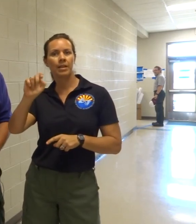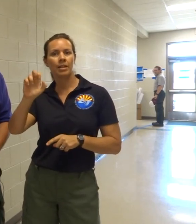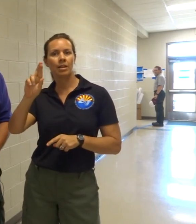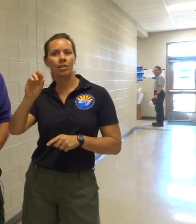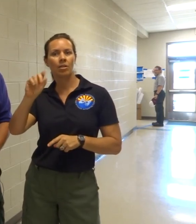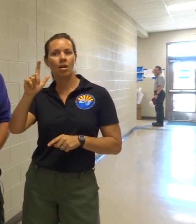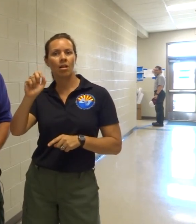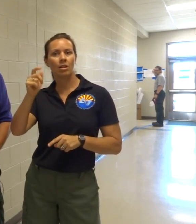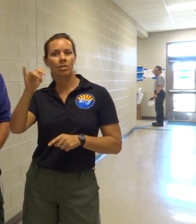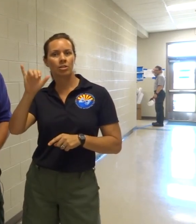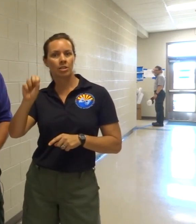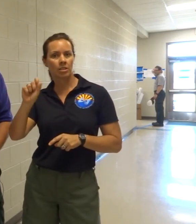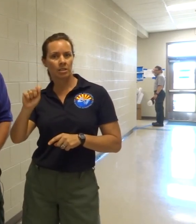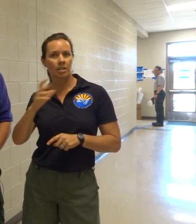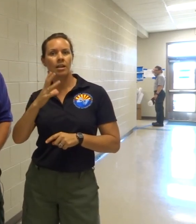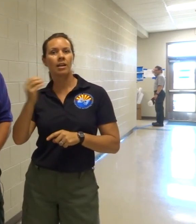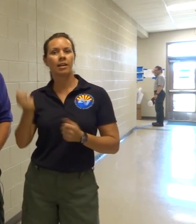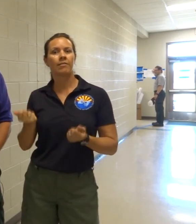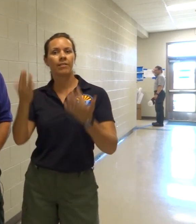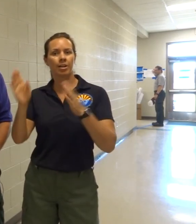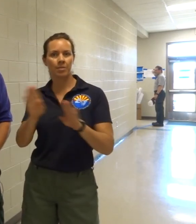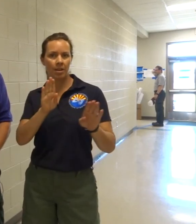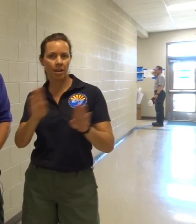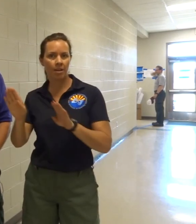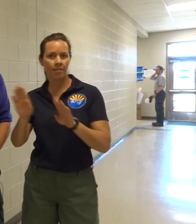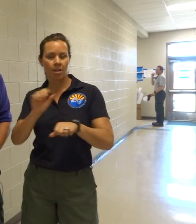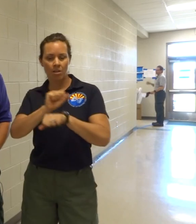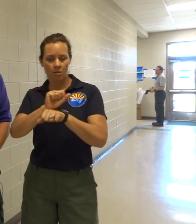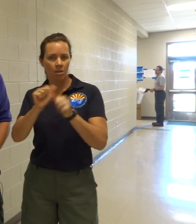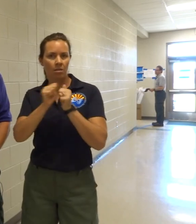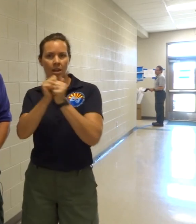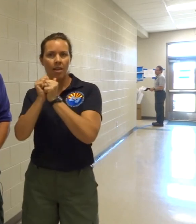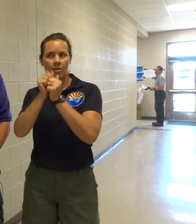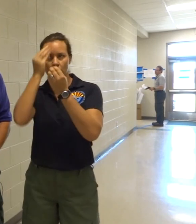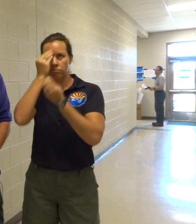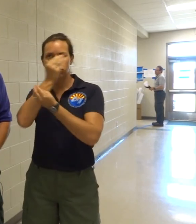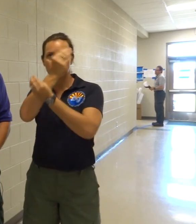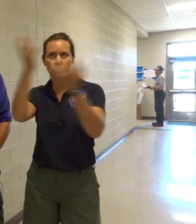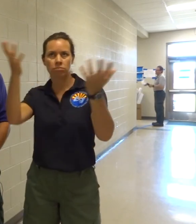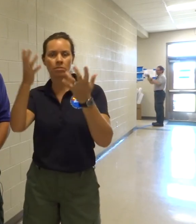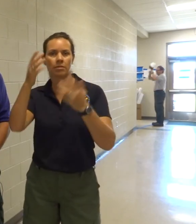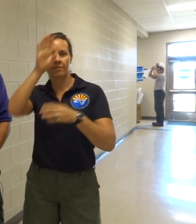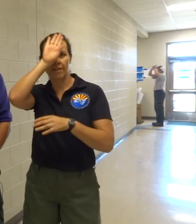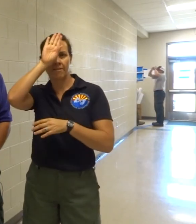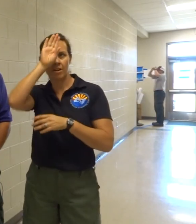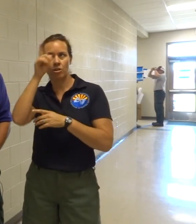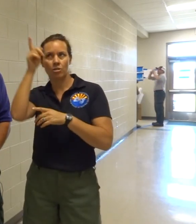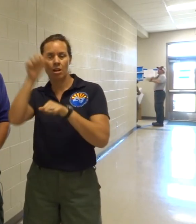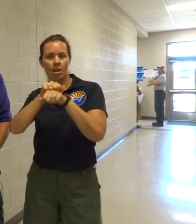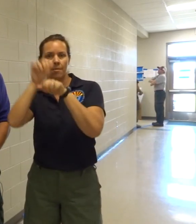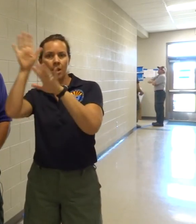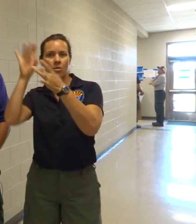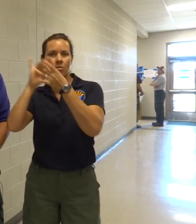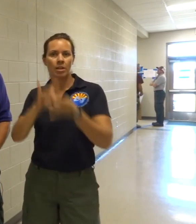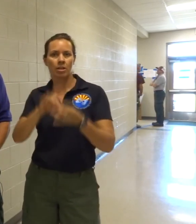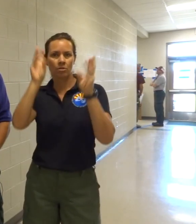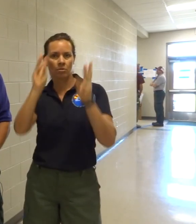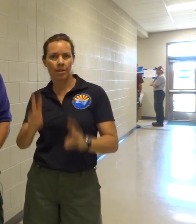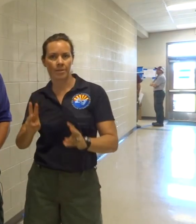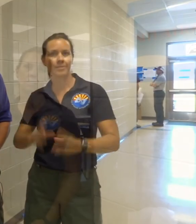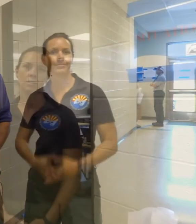Who work together to give information to the firefighters.